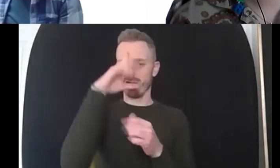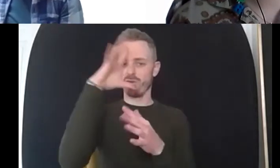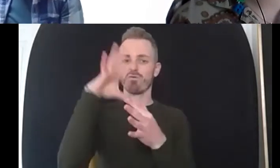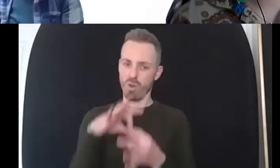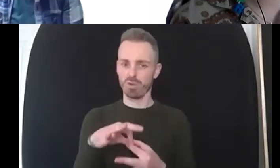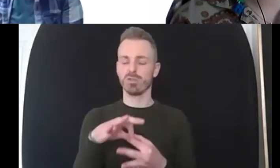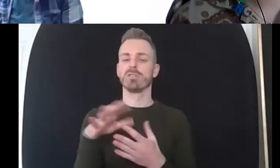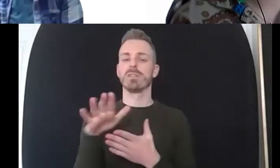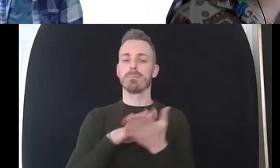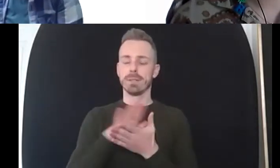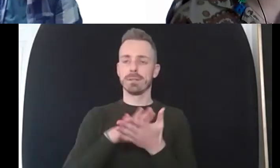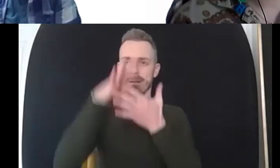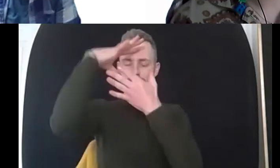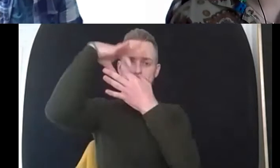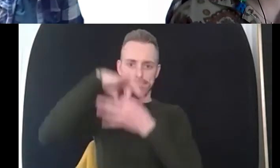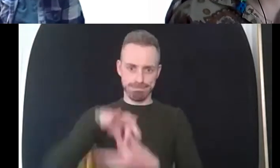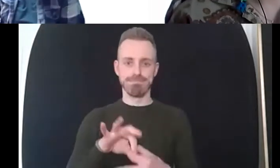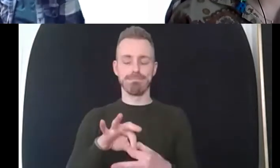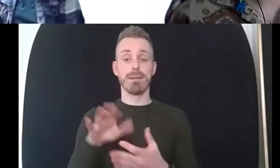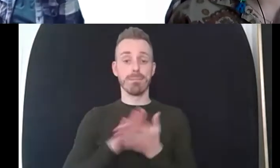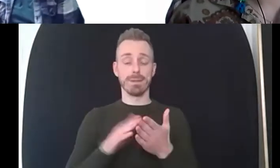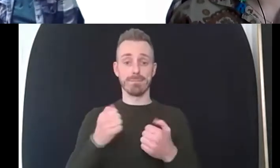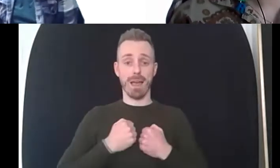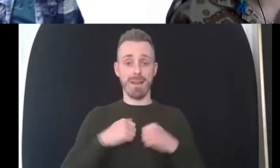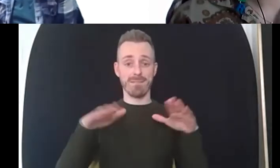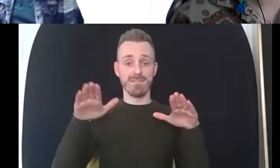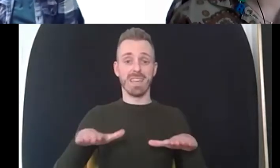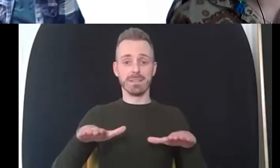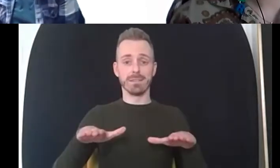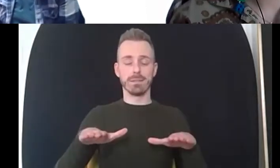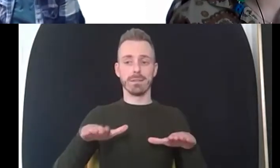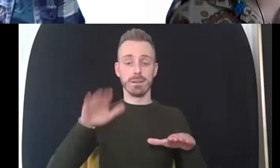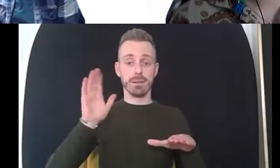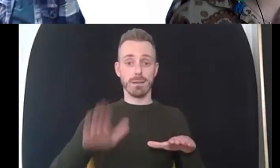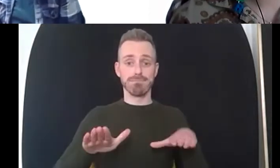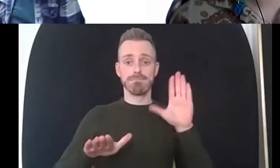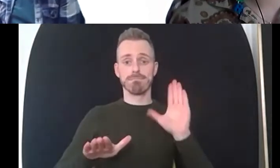the earth literally putting my feet into the floor stamping my feet into the floor feeling my feet